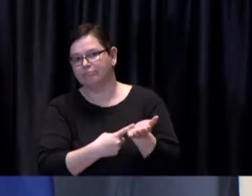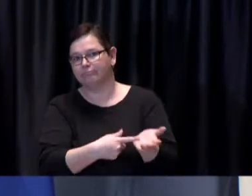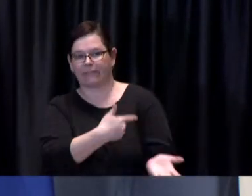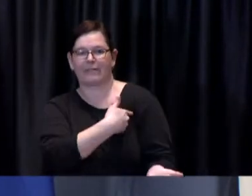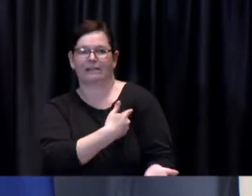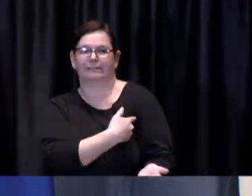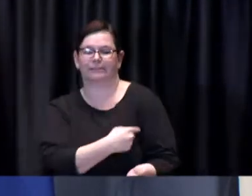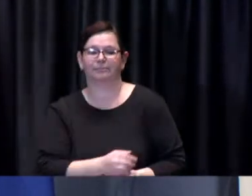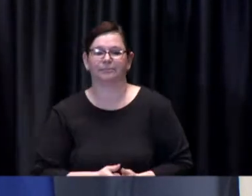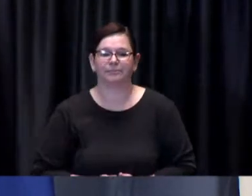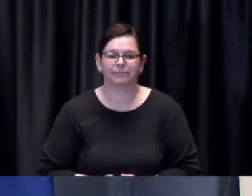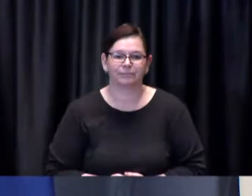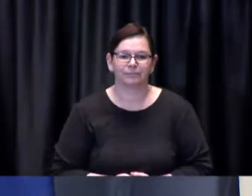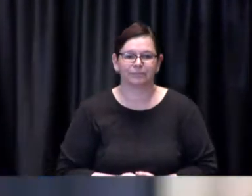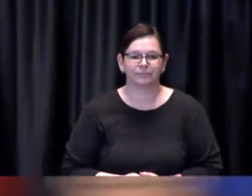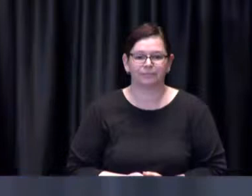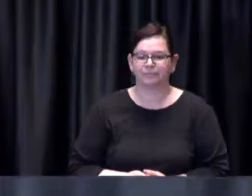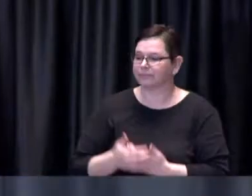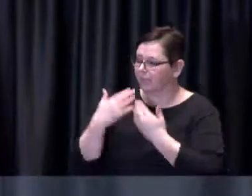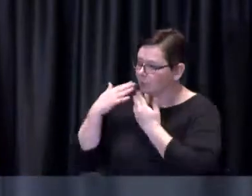Chief Pegg: Thank you Mayor Tory and good afternoon.